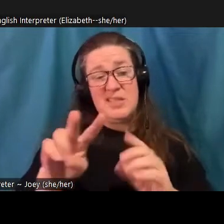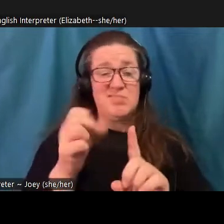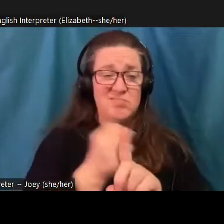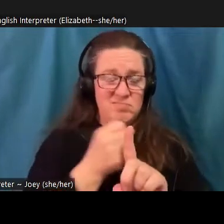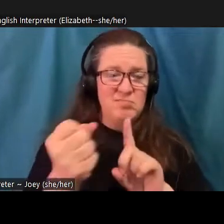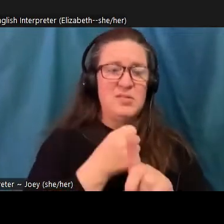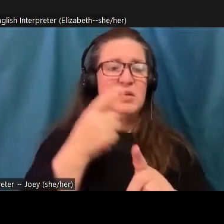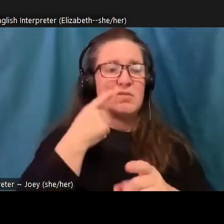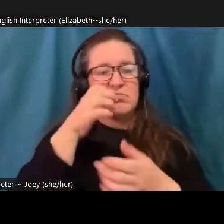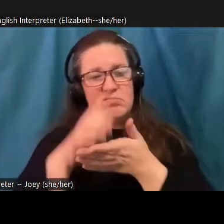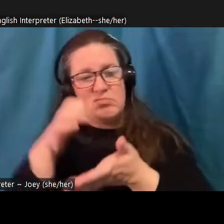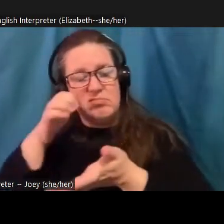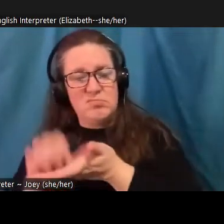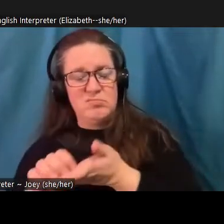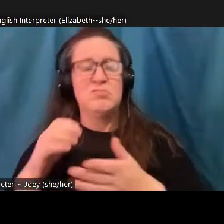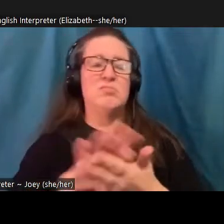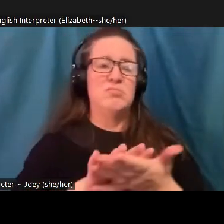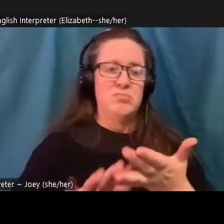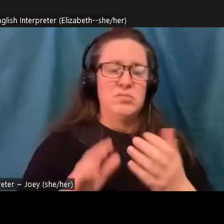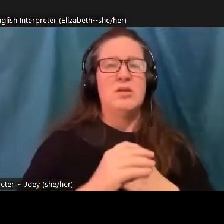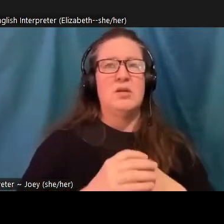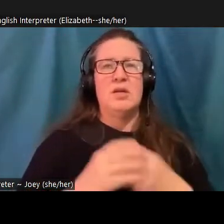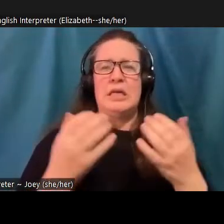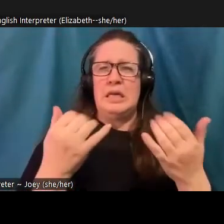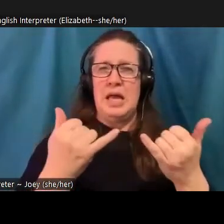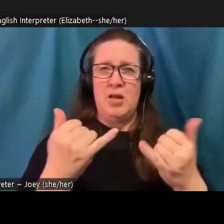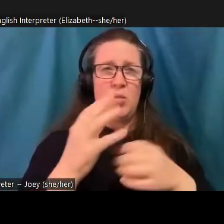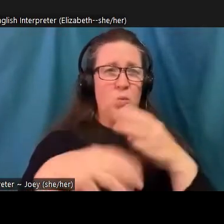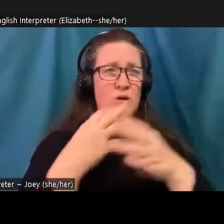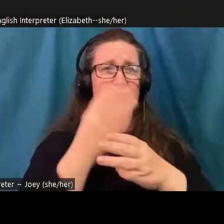does this mean in a world is now certain to get even hotter. And